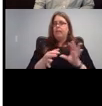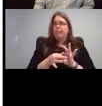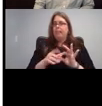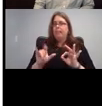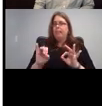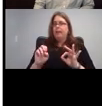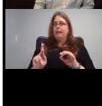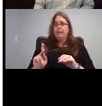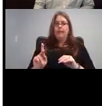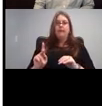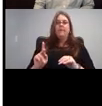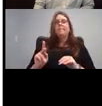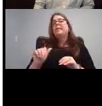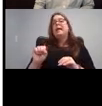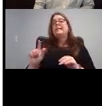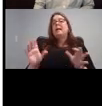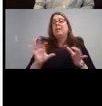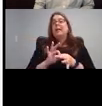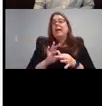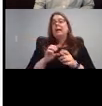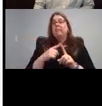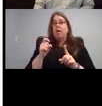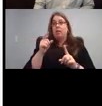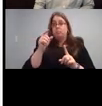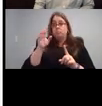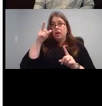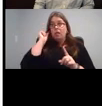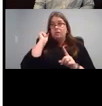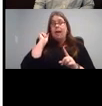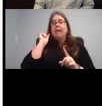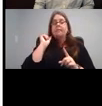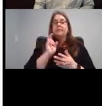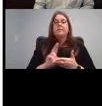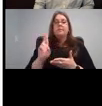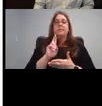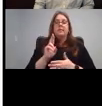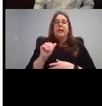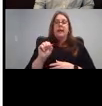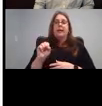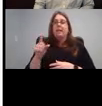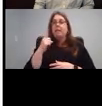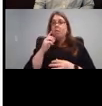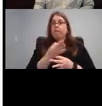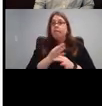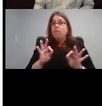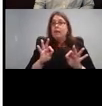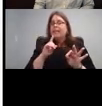Gallaudet one some of that ASL for free. Like the basic basic